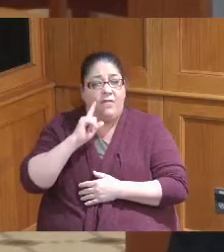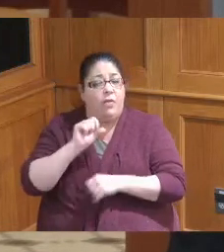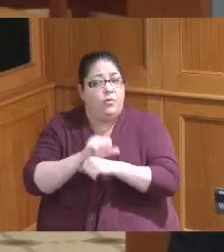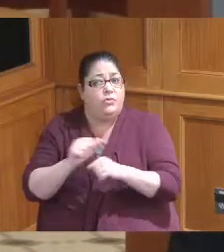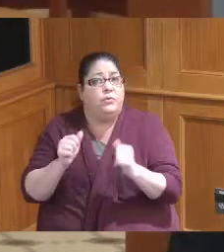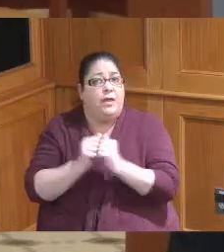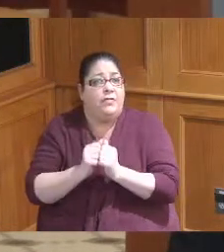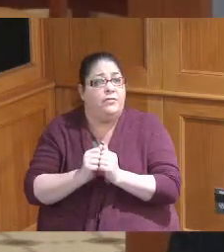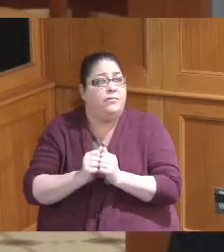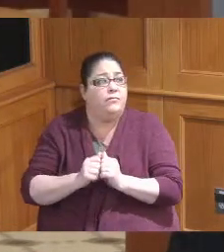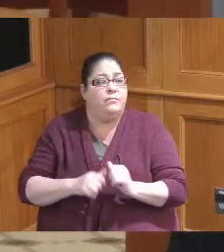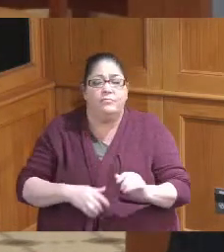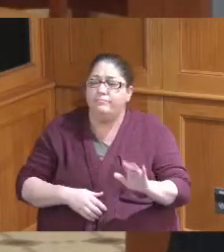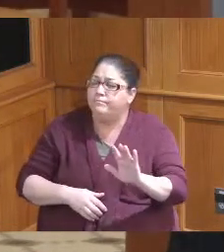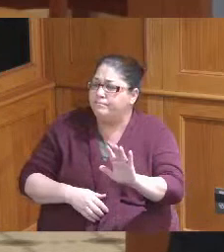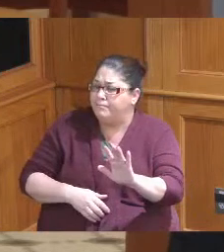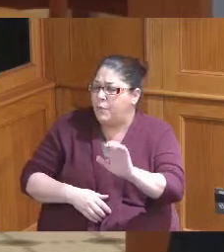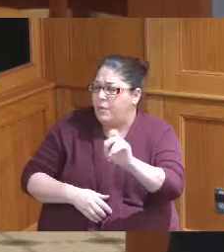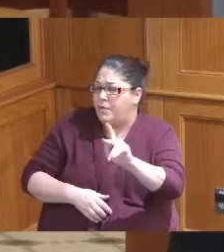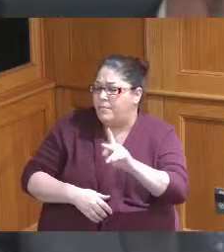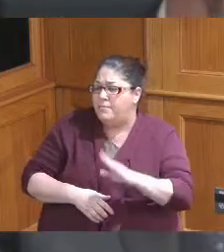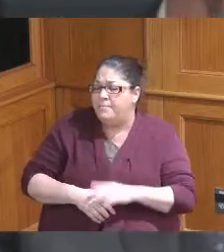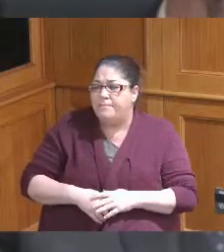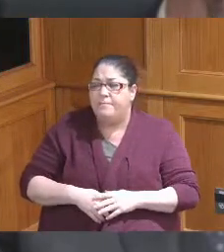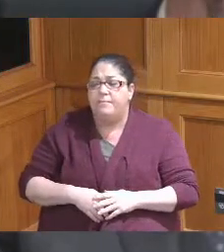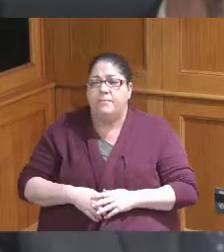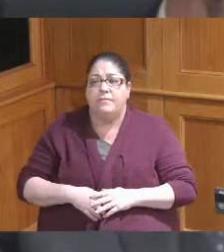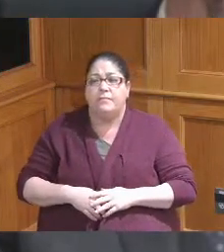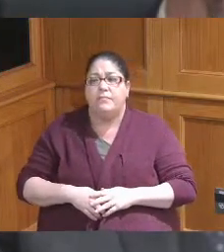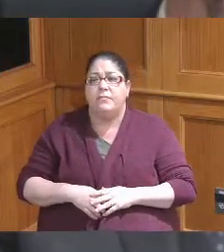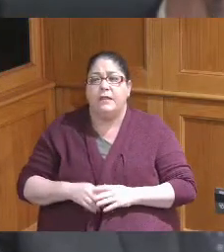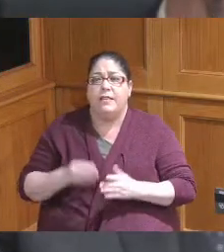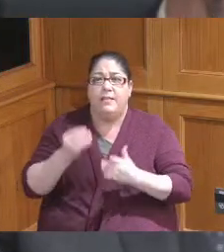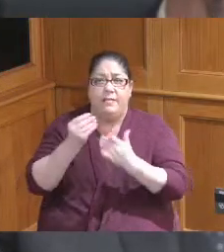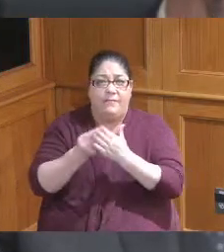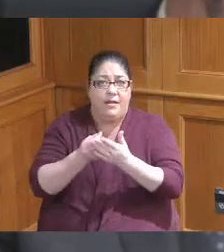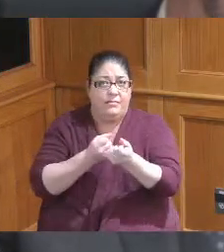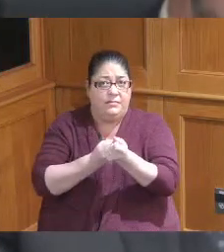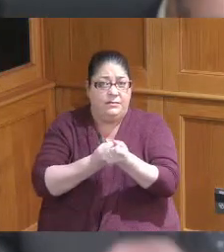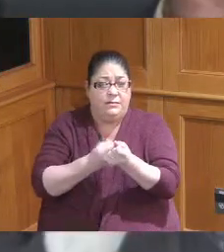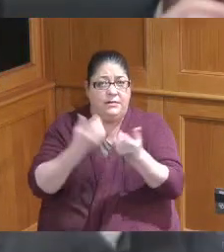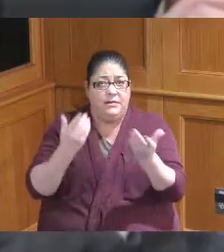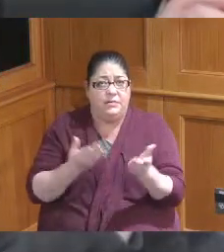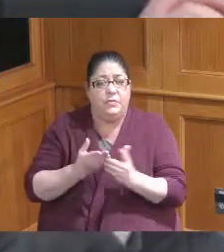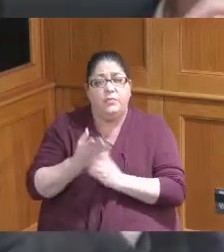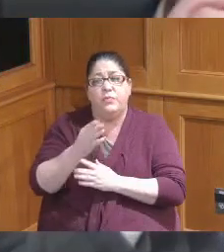can I just to follow up on that then so the funding here through the home dollars is it